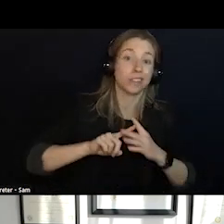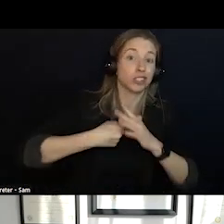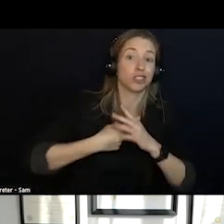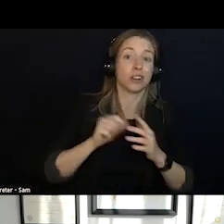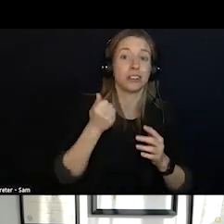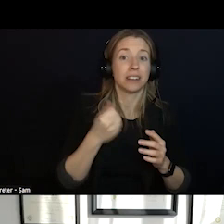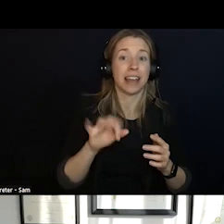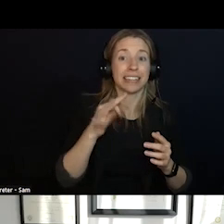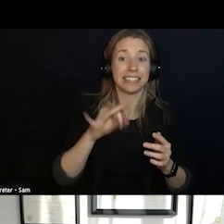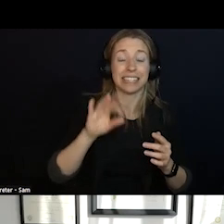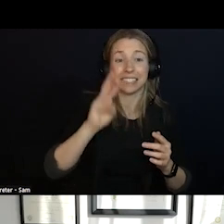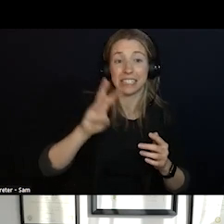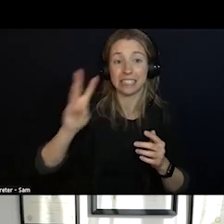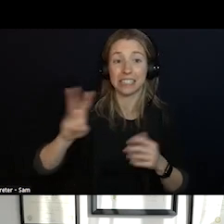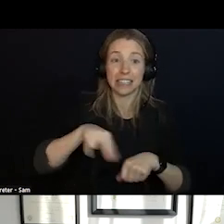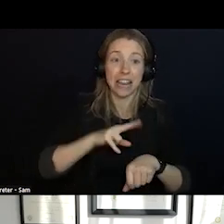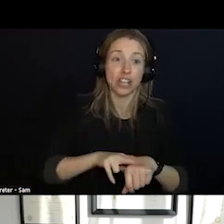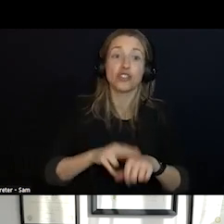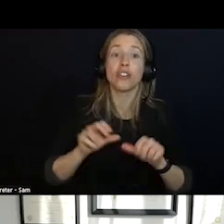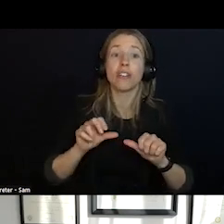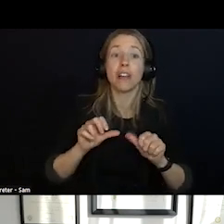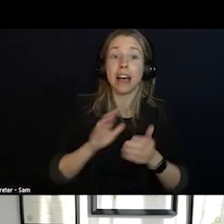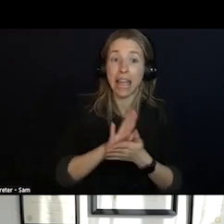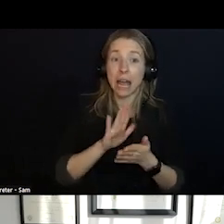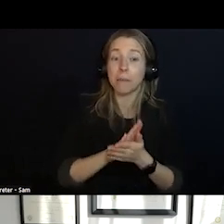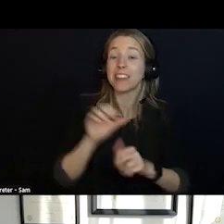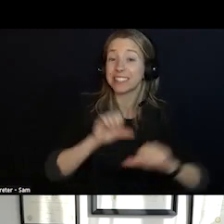NATIONAL ACADEMY OF SCIENCES REPORT AND WE WILL TALK ABOUT